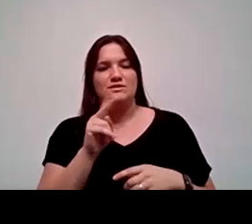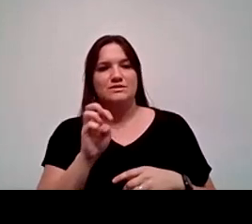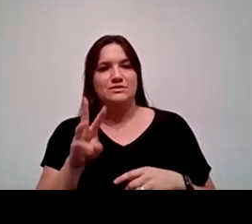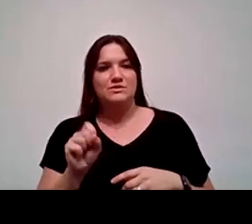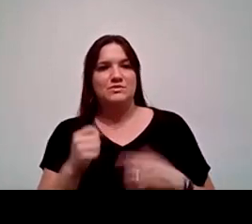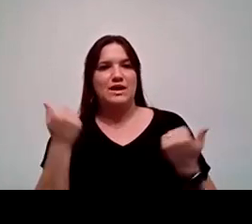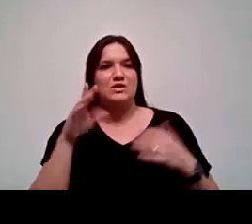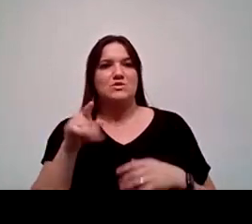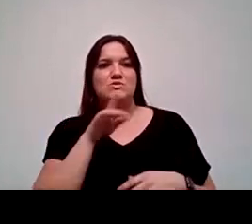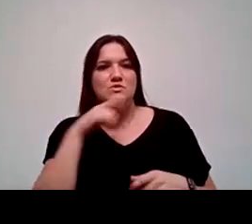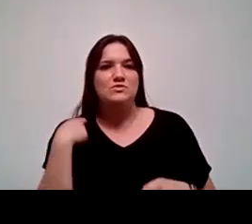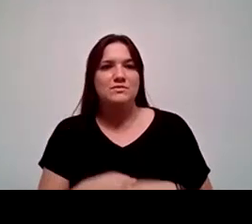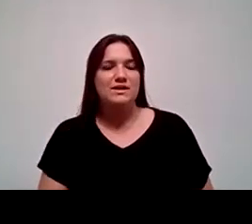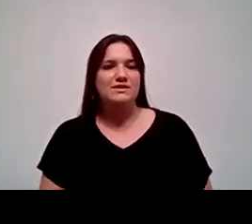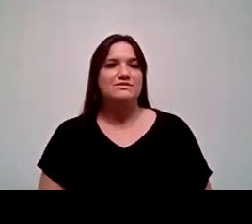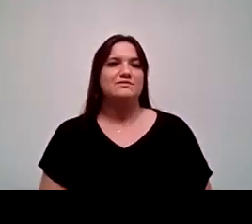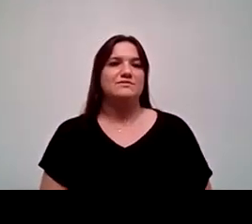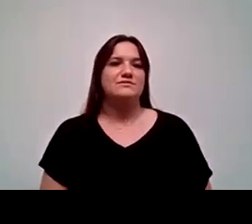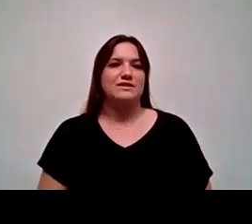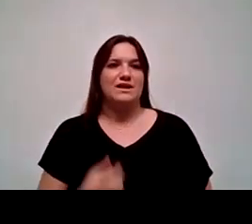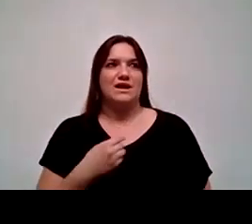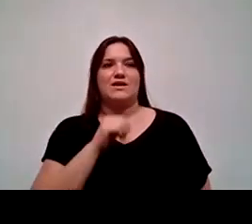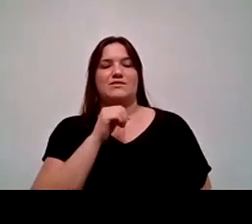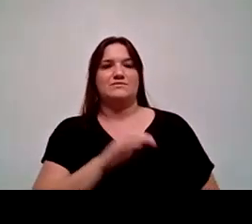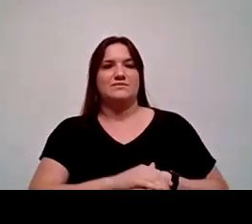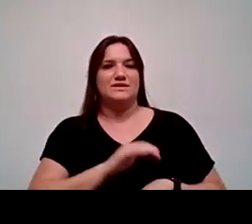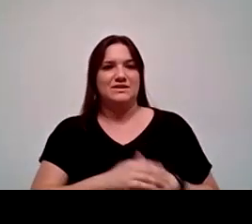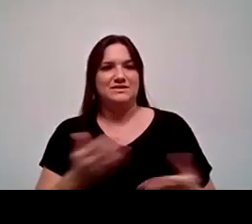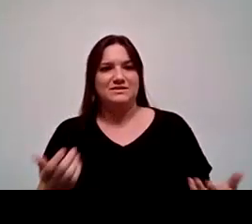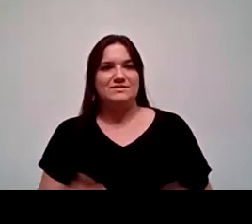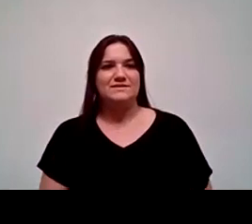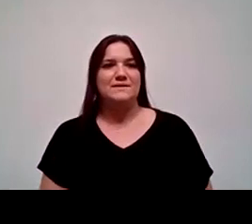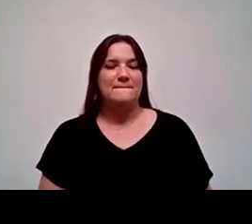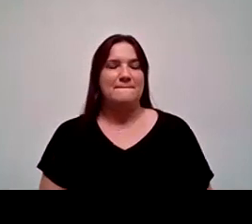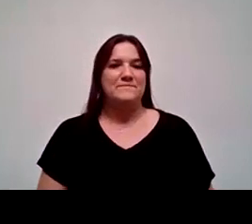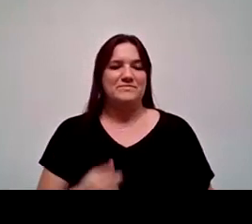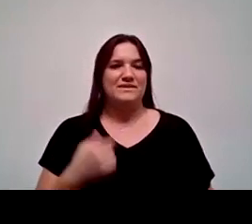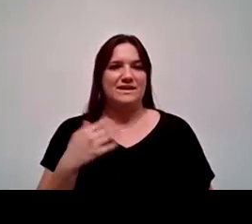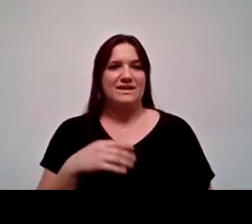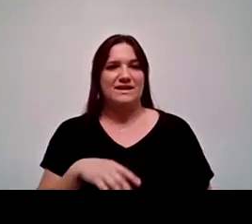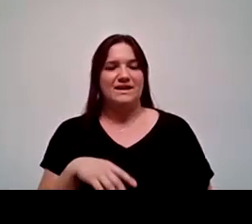you spoke Spanish and I’m like I barely speak English, so you should know. But I do. I do speak Spanish.